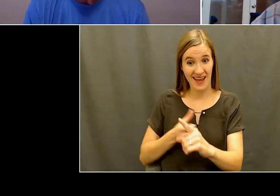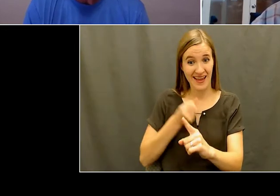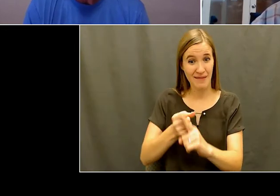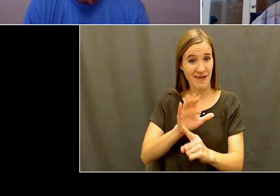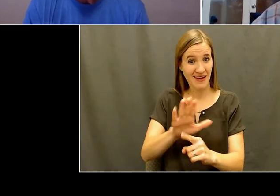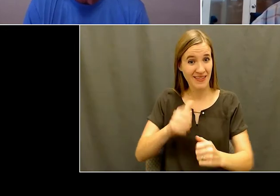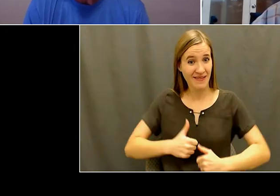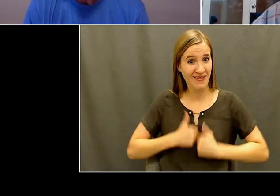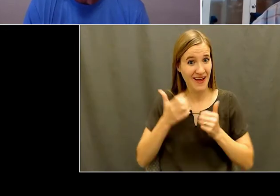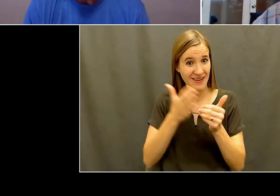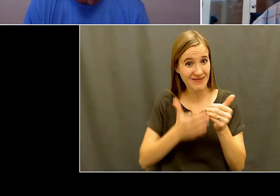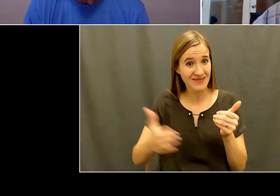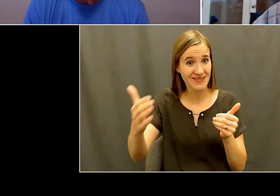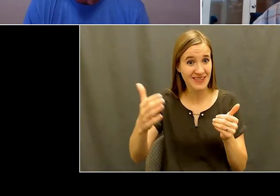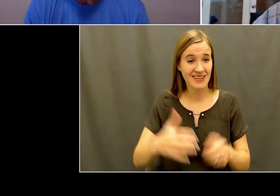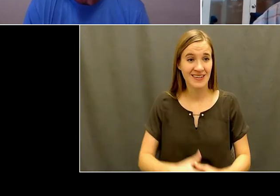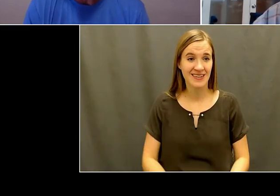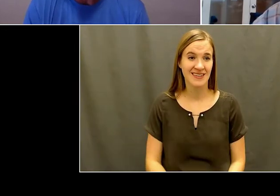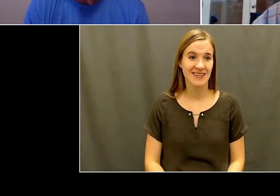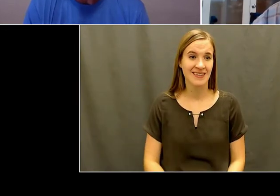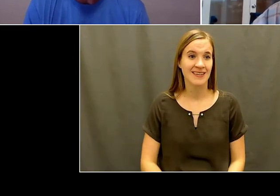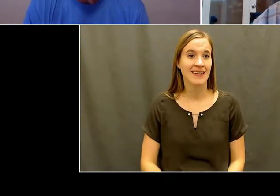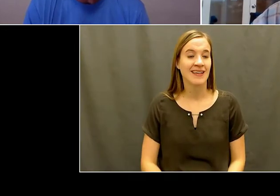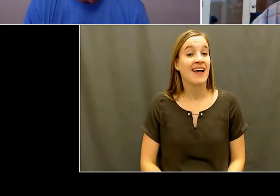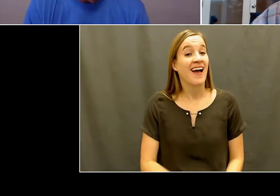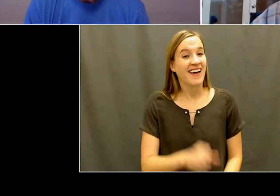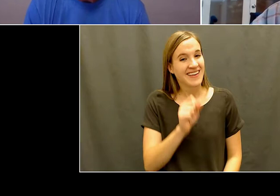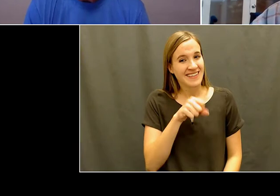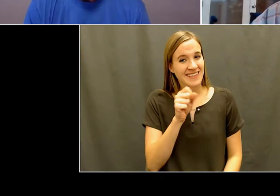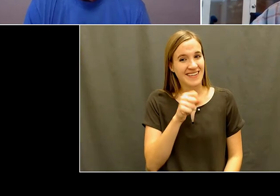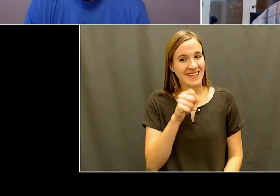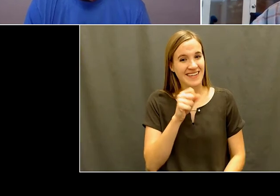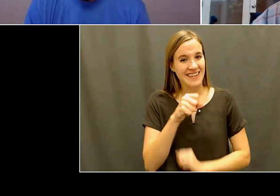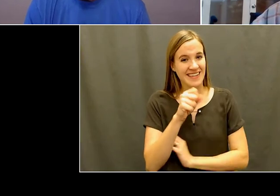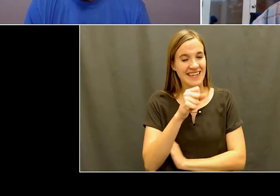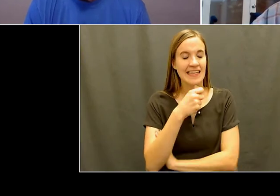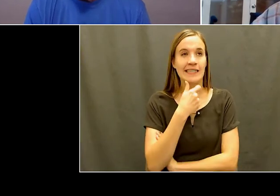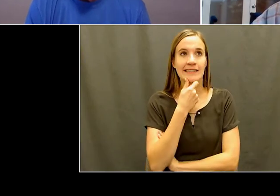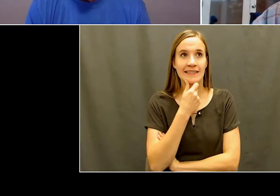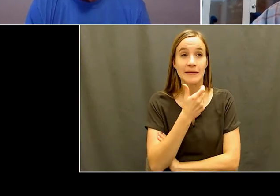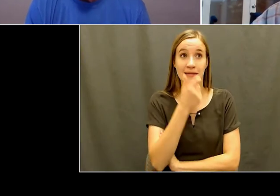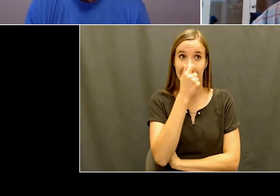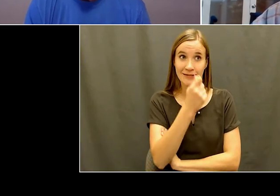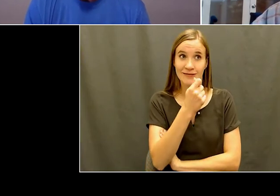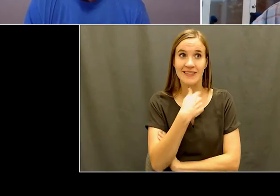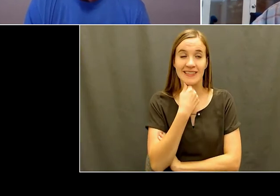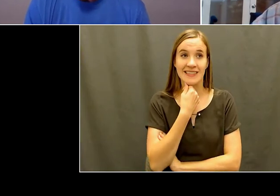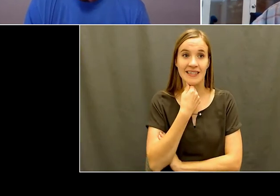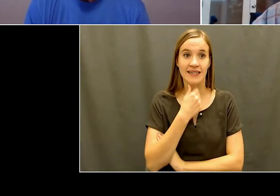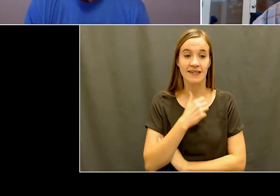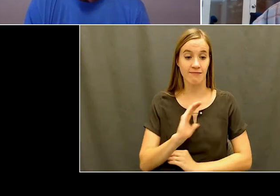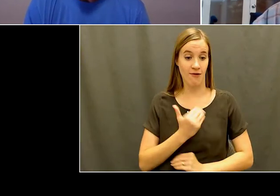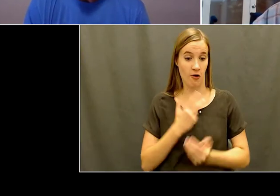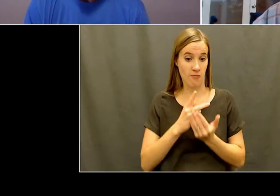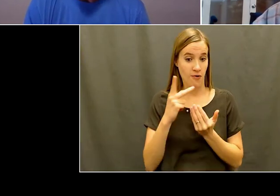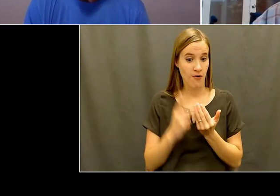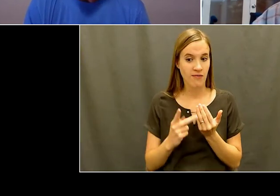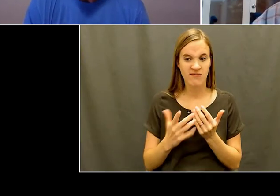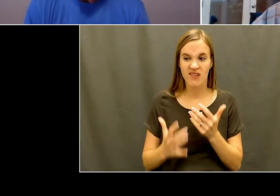younger people, you know, high school kids or something, but that was also where it was very eye opening for them.